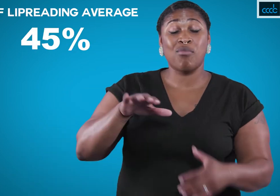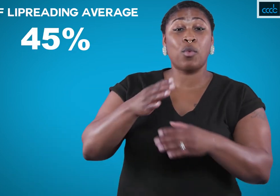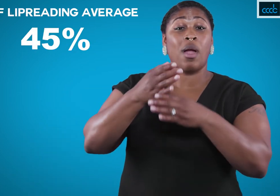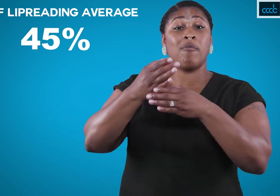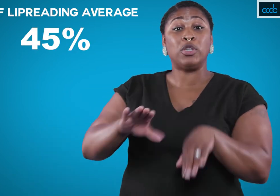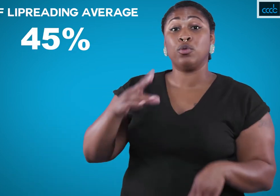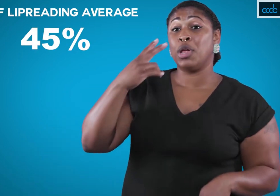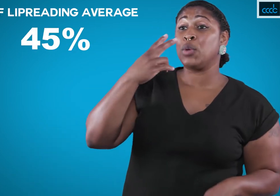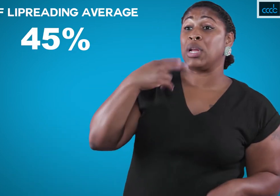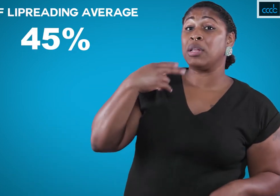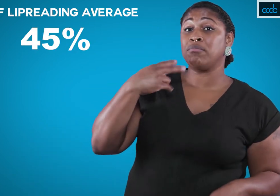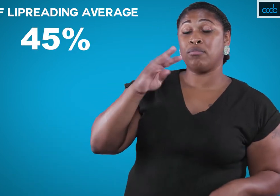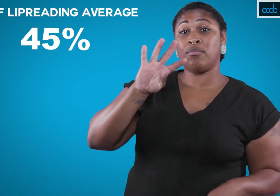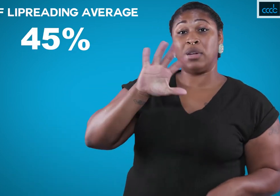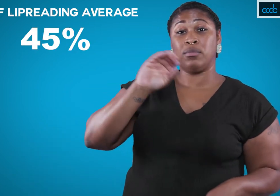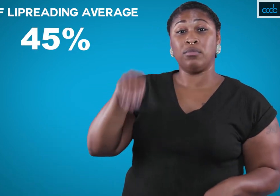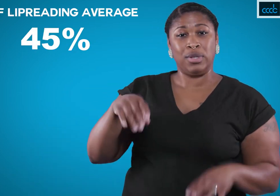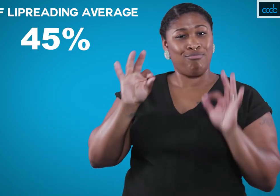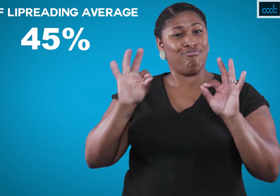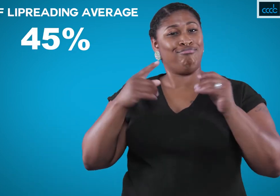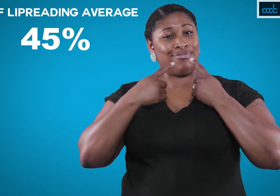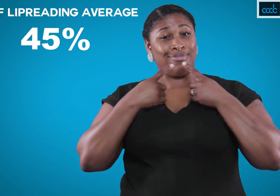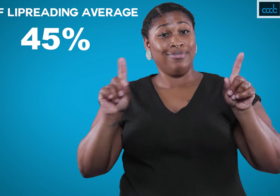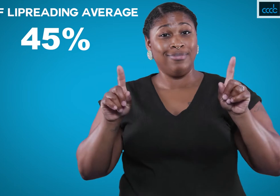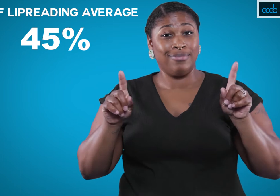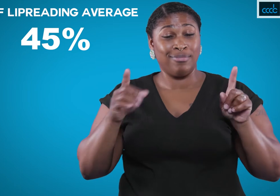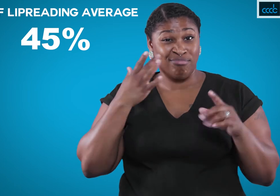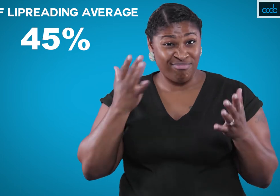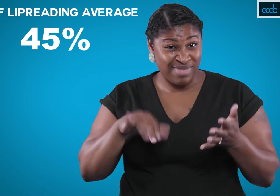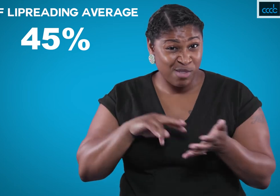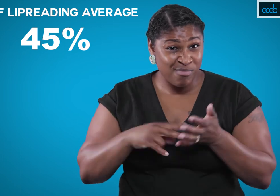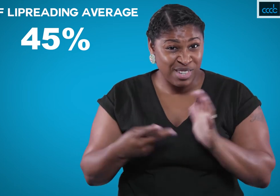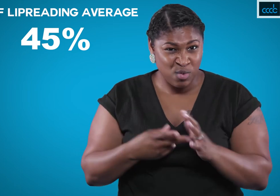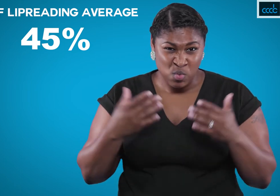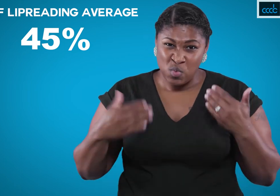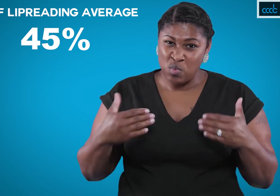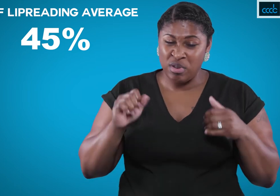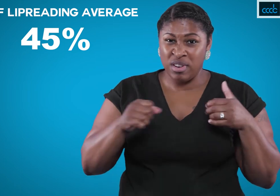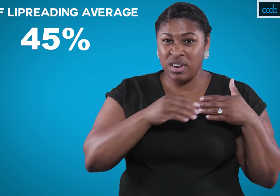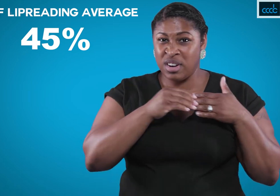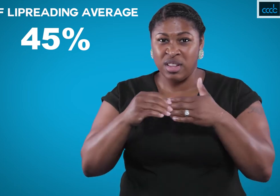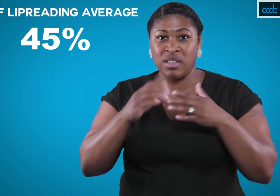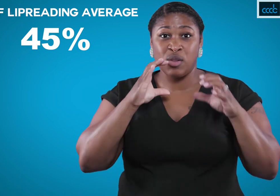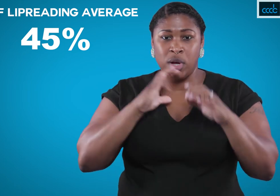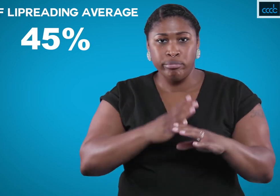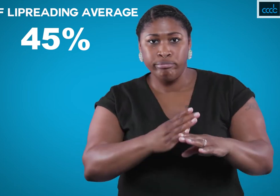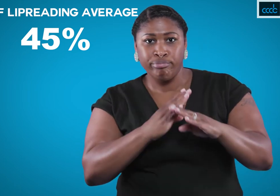On average lipreading is only about 45% effective. This can lead to even more communication barriers